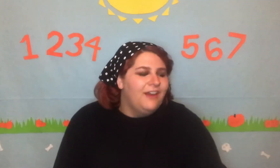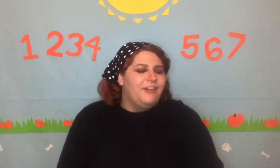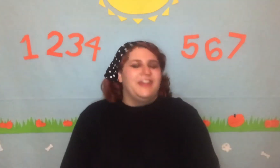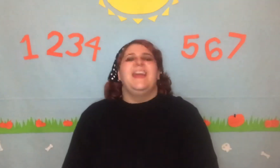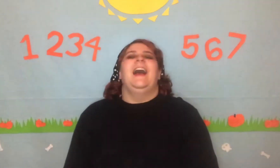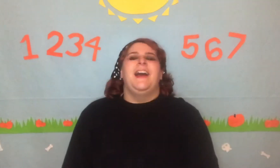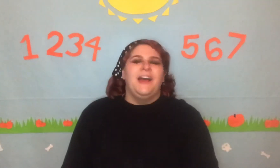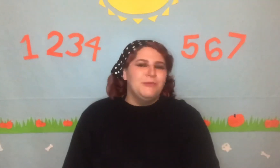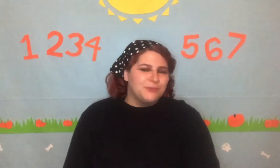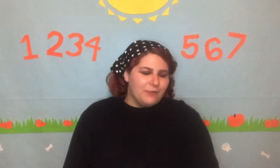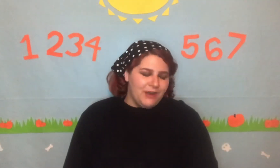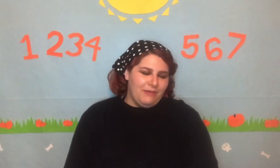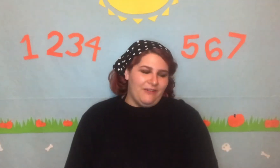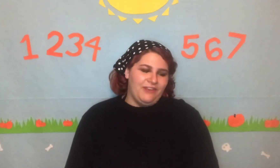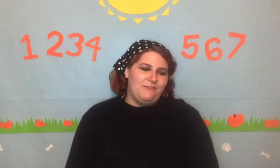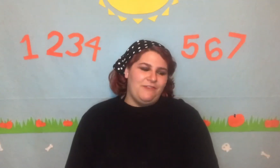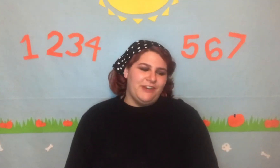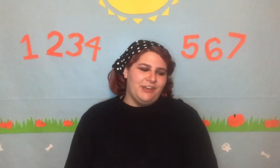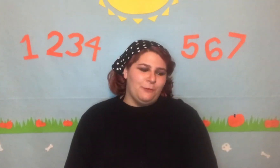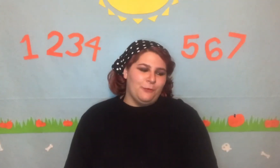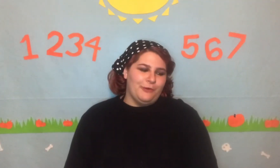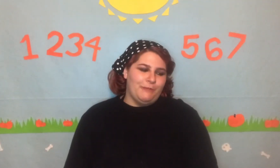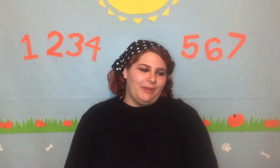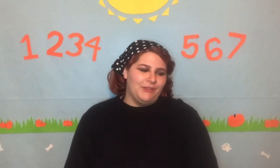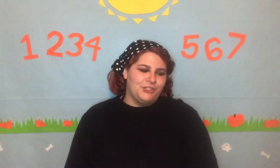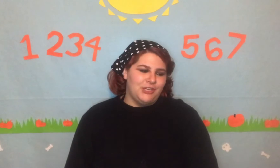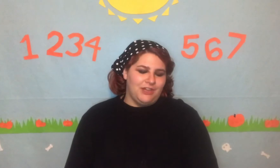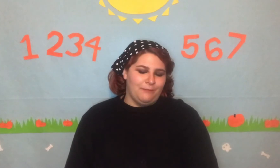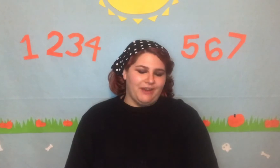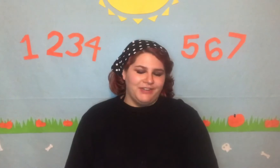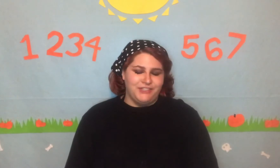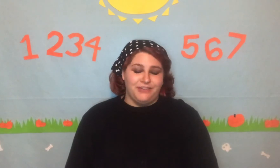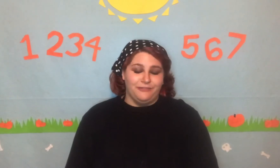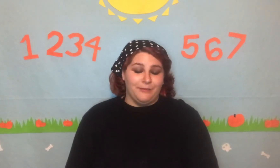Okay I was right about Infinity War being sh*t, but I just didn't remember